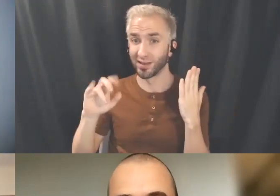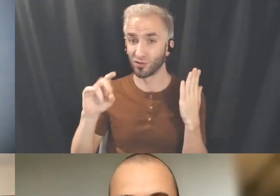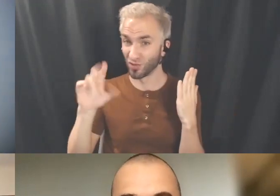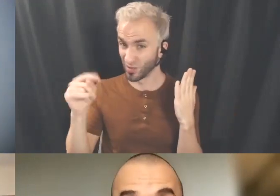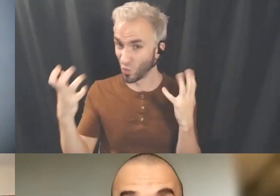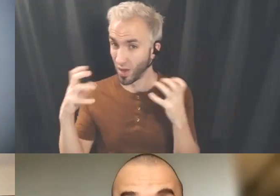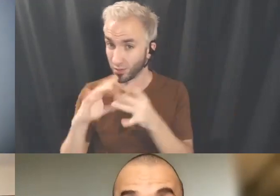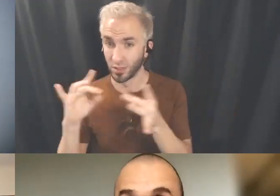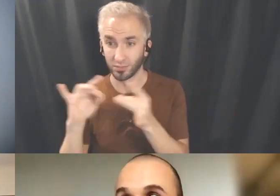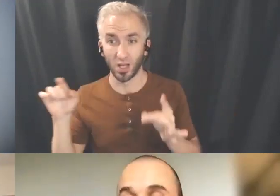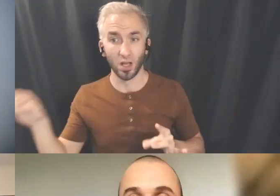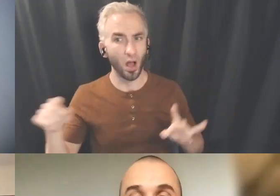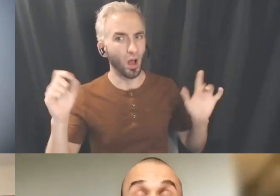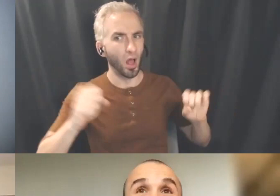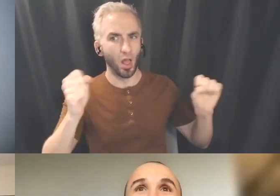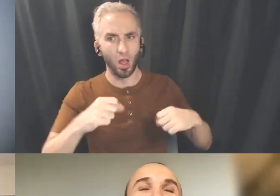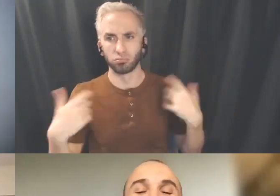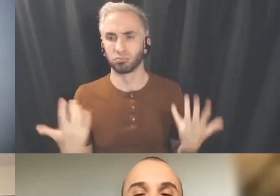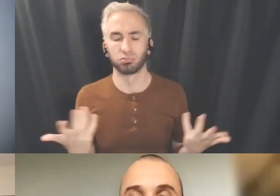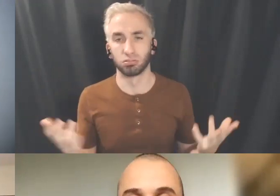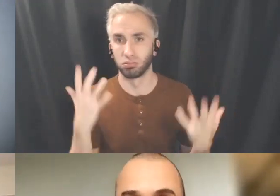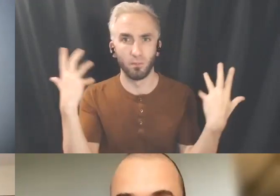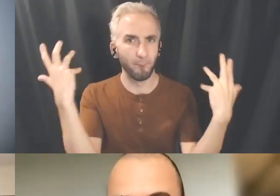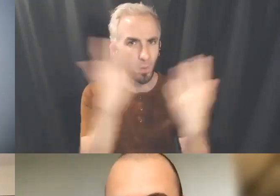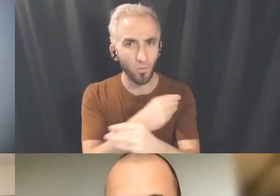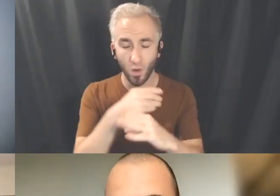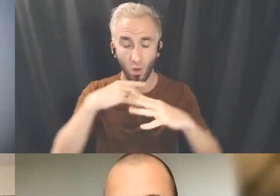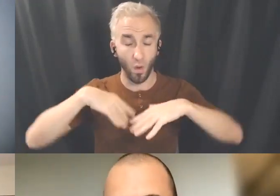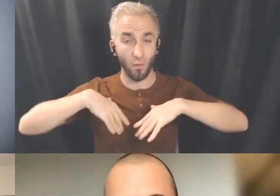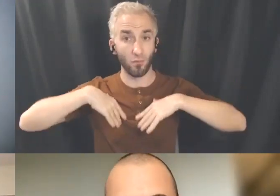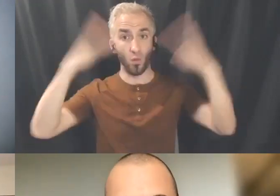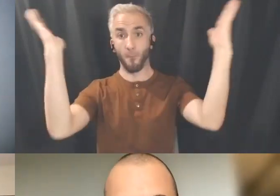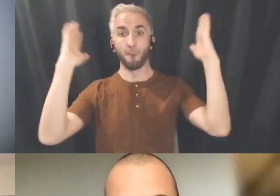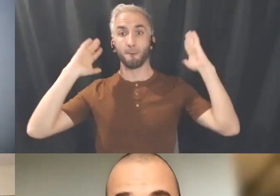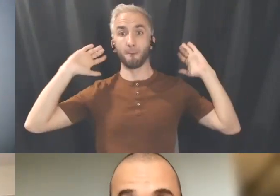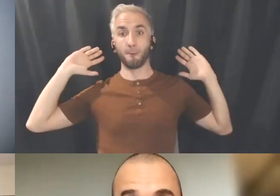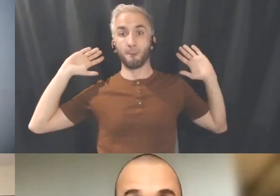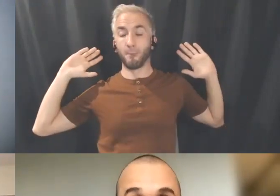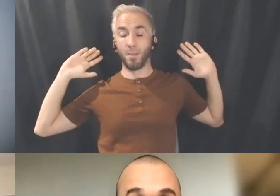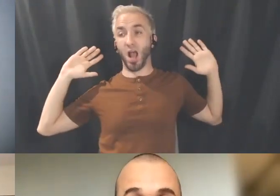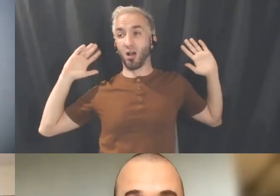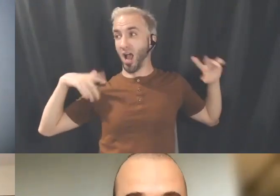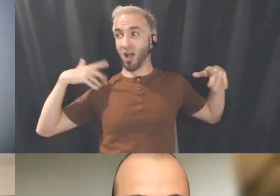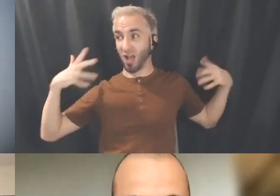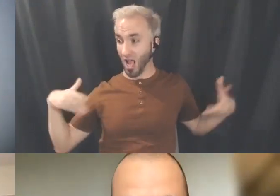I just want to say, I mean, it's so beautifully overwhelming. I... Yeah you know, I don't even know where to begin.